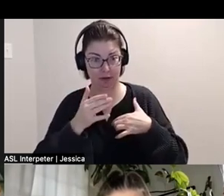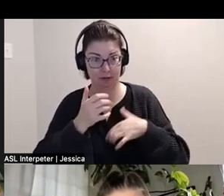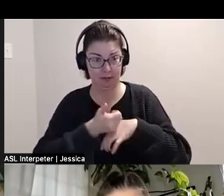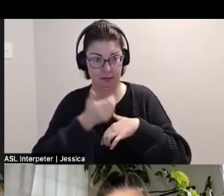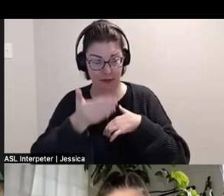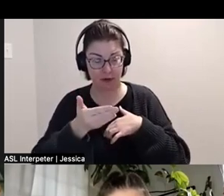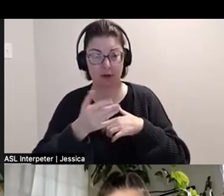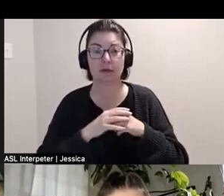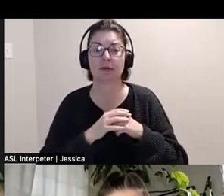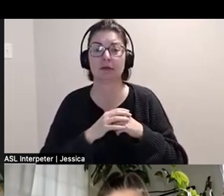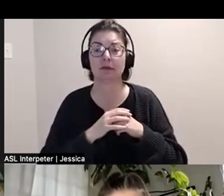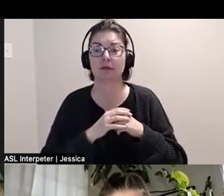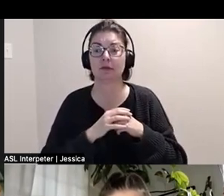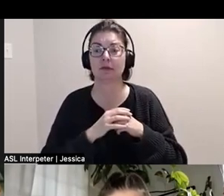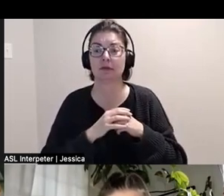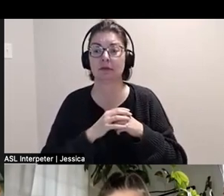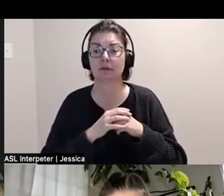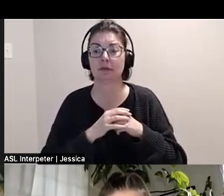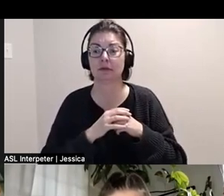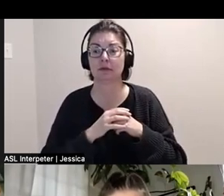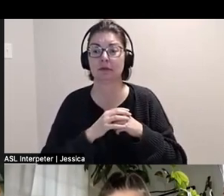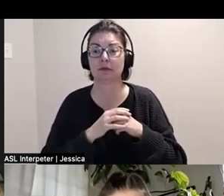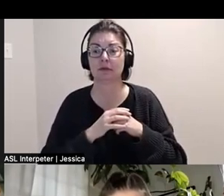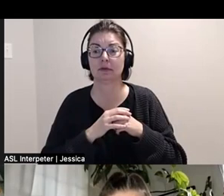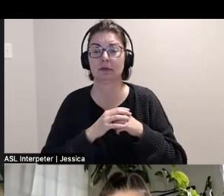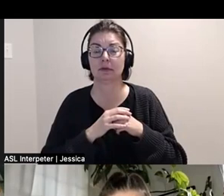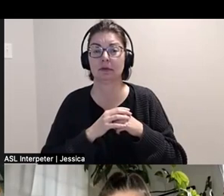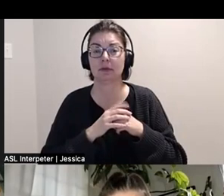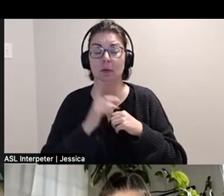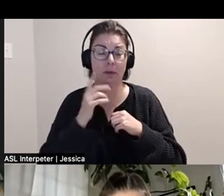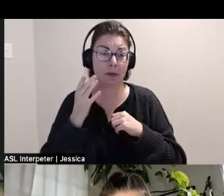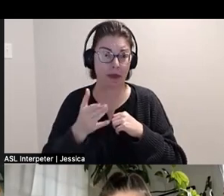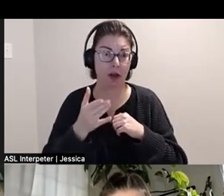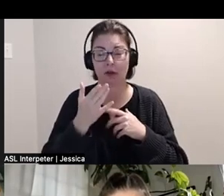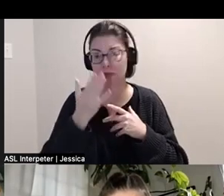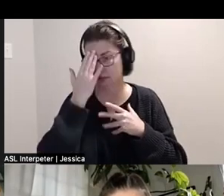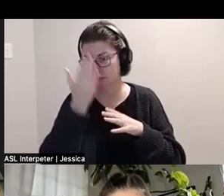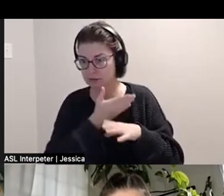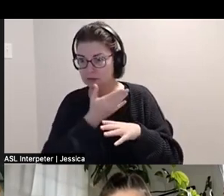considering things I didn't really know about generally because I had been in a gallery space like that, but